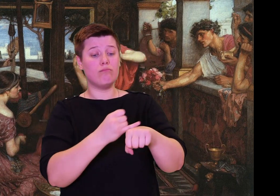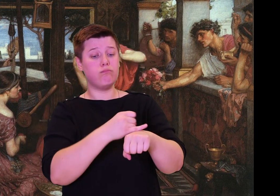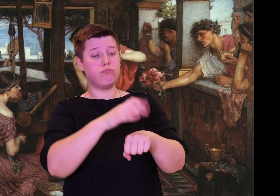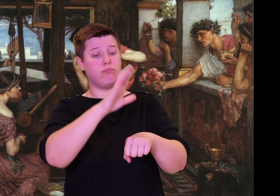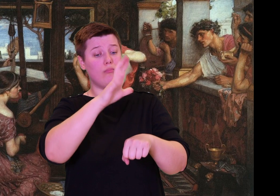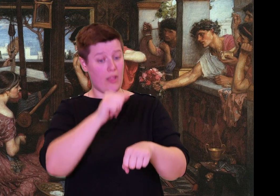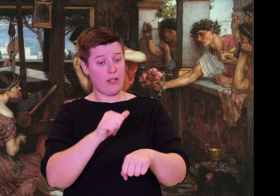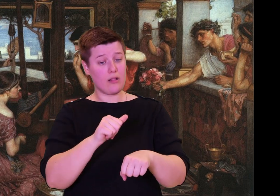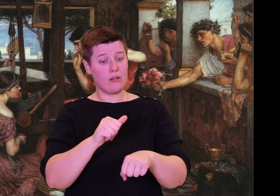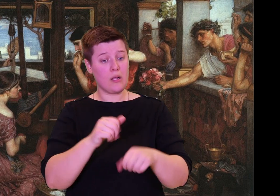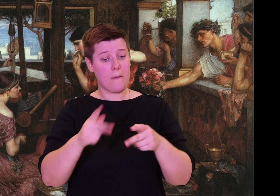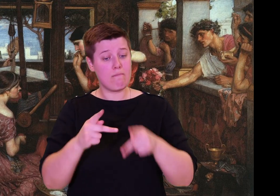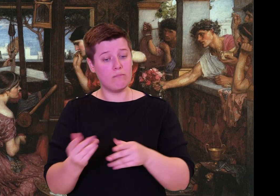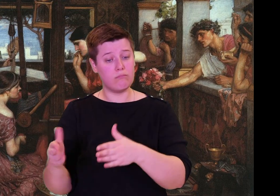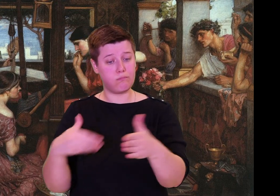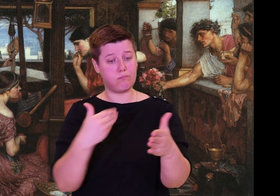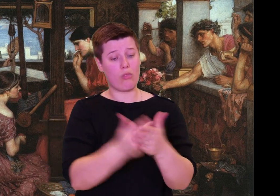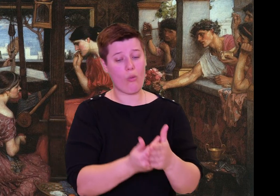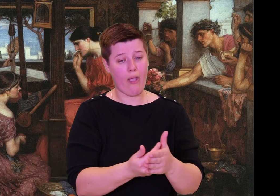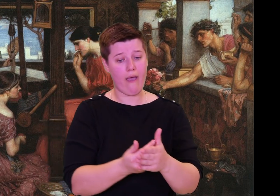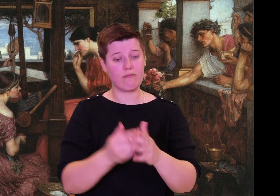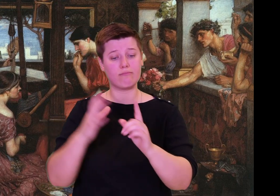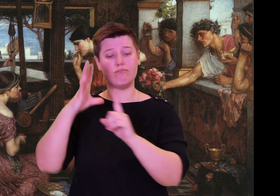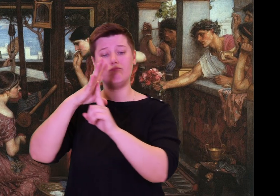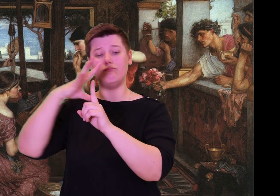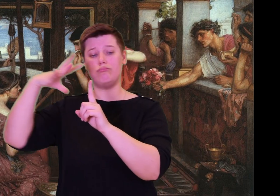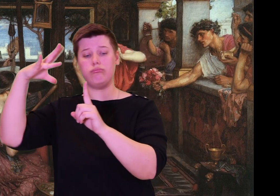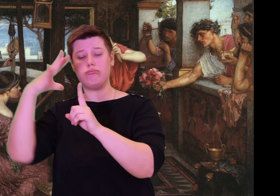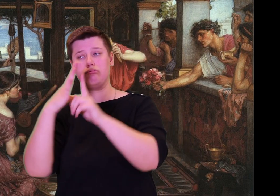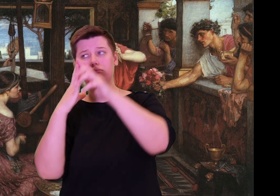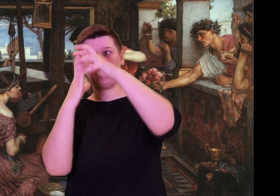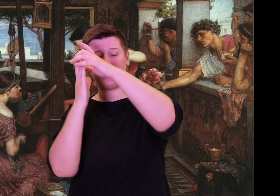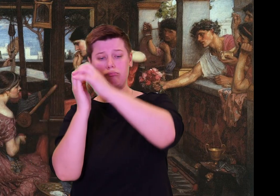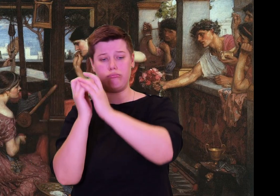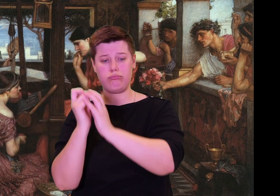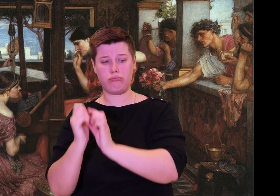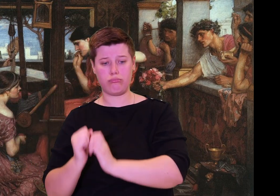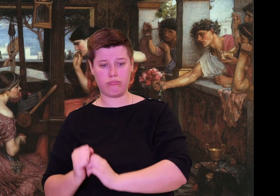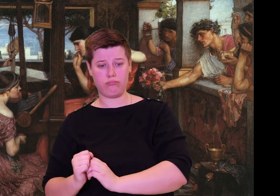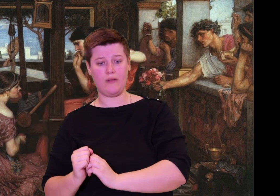to shine his light for gods and mortals on fertile earth.